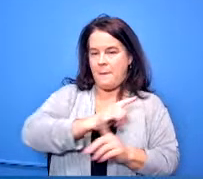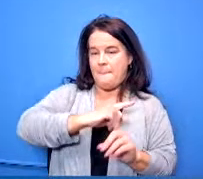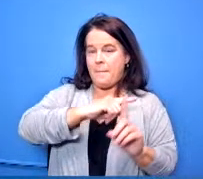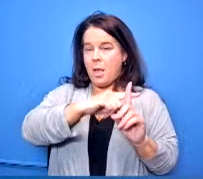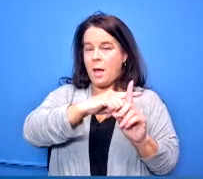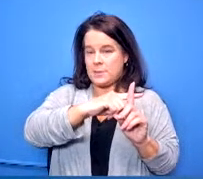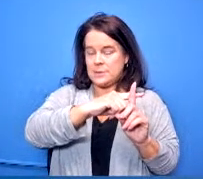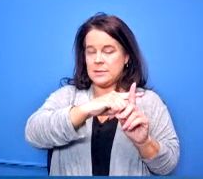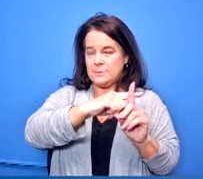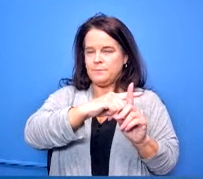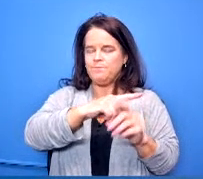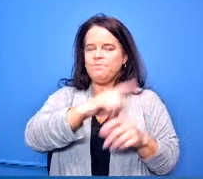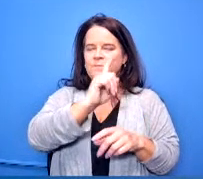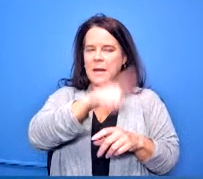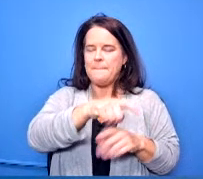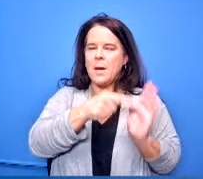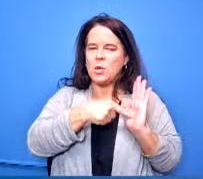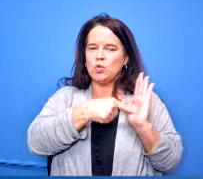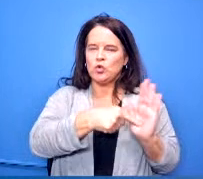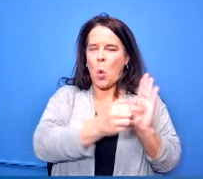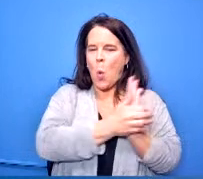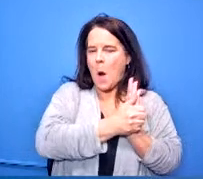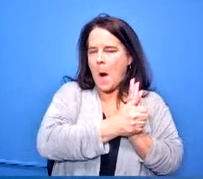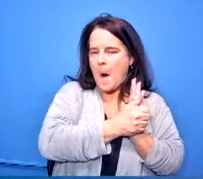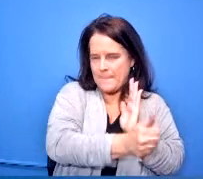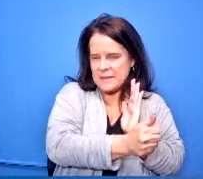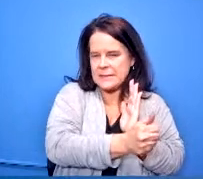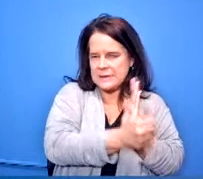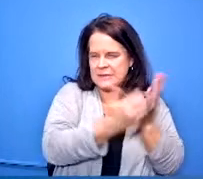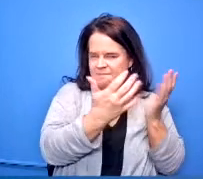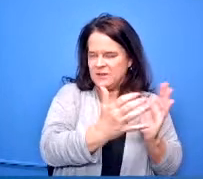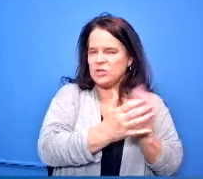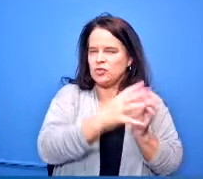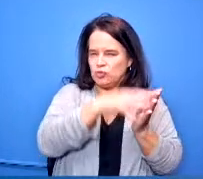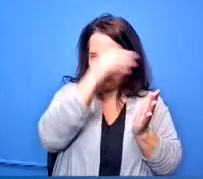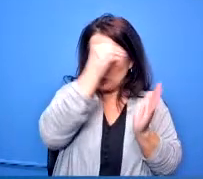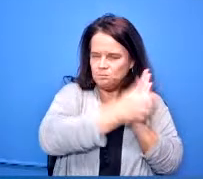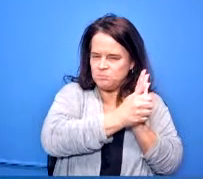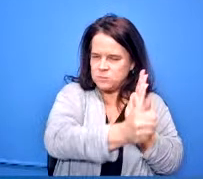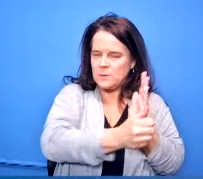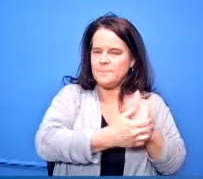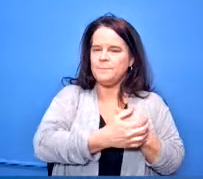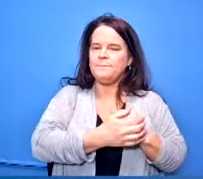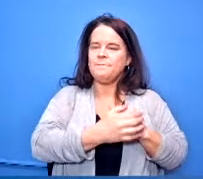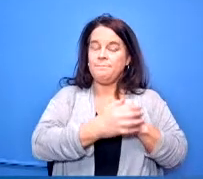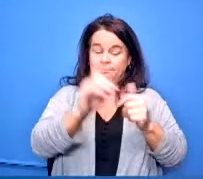has to show competency and there's a variety of ways to do that the fastest way to do that